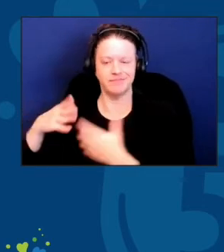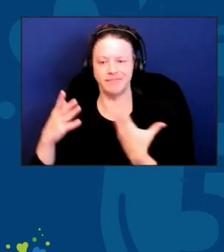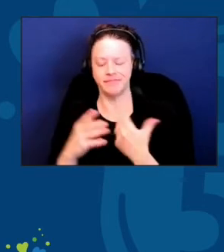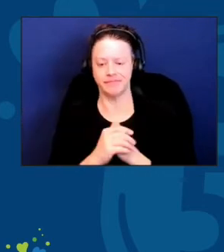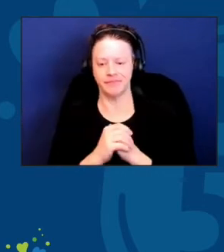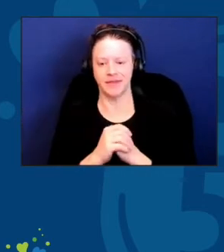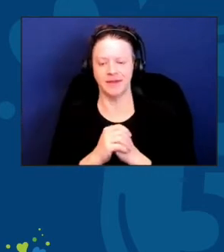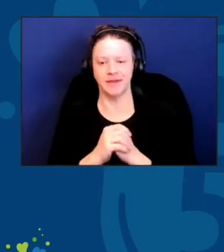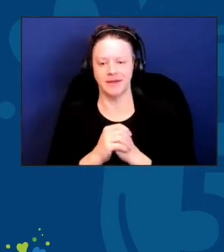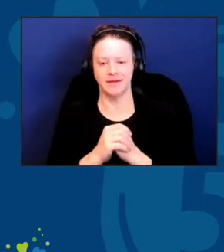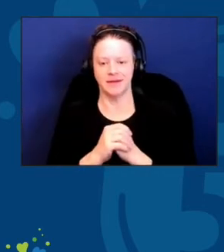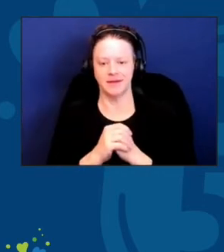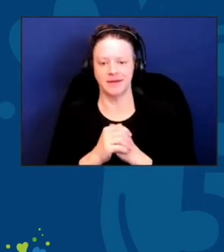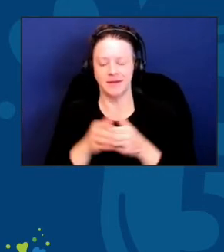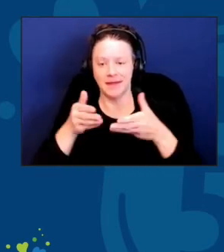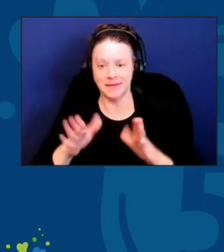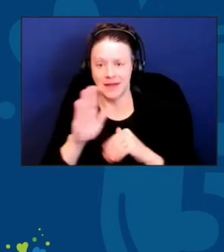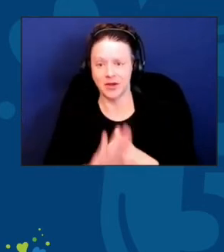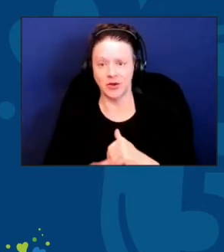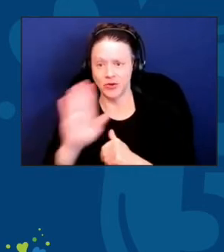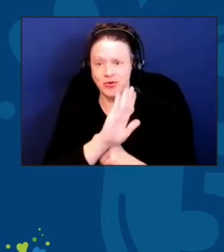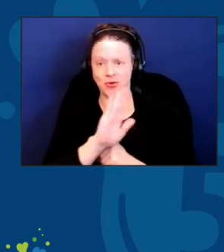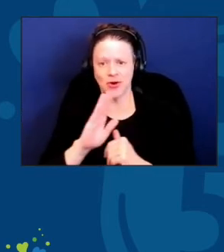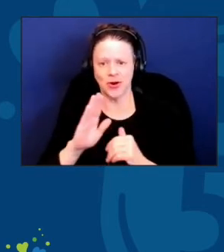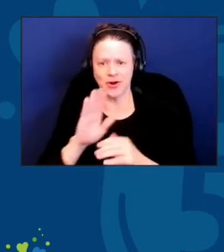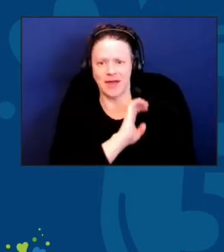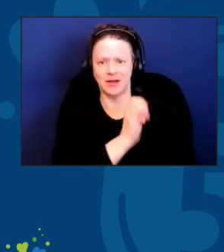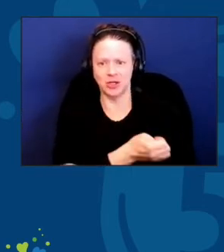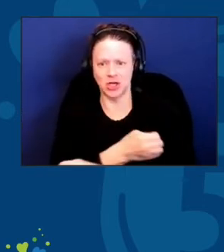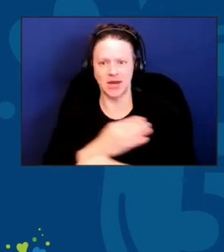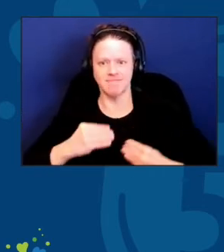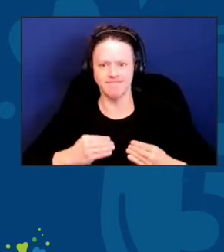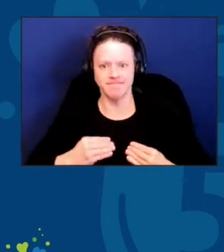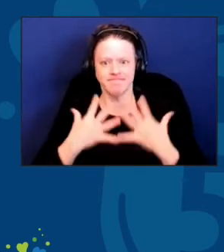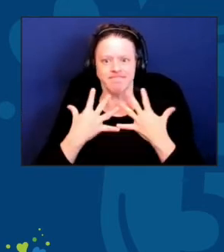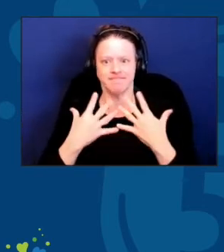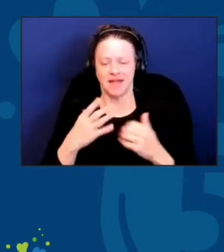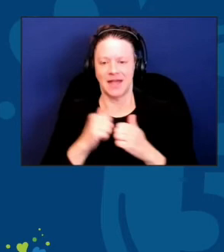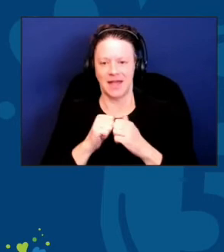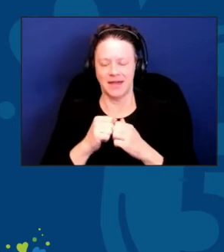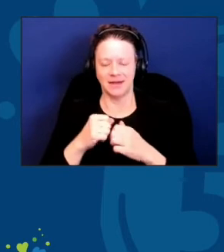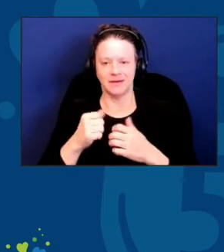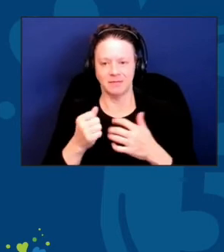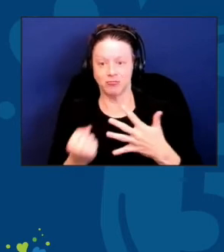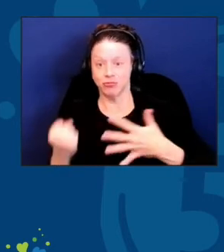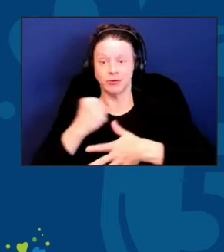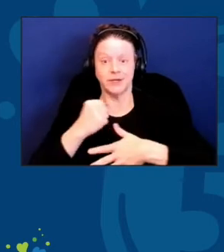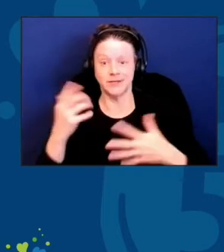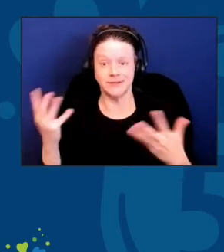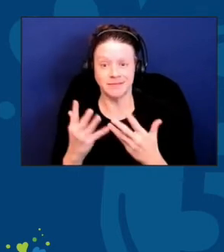let your energies abound and make innovation a part of your agency's life.